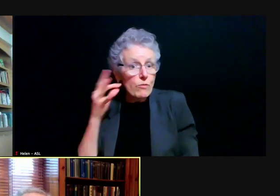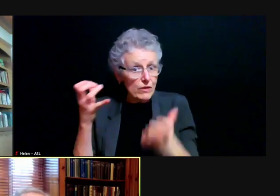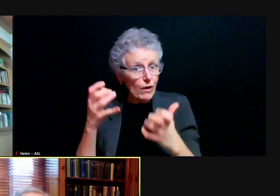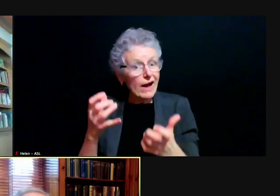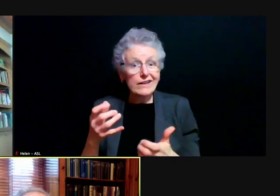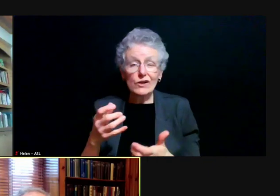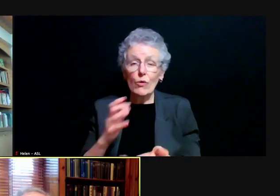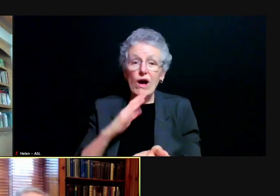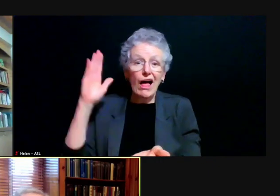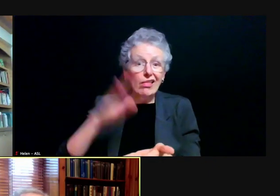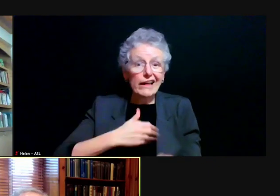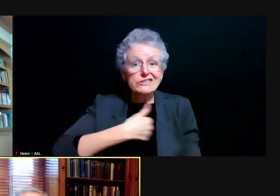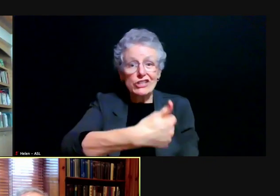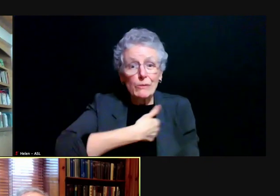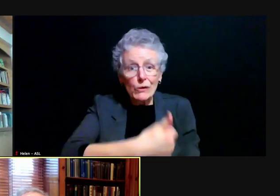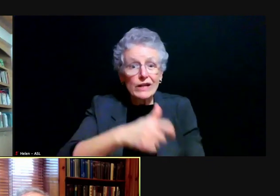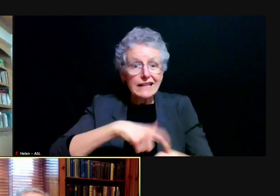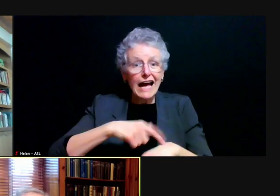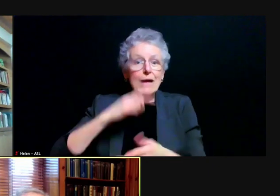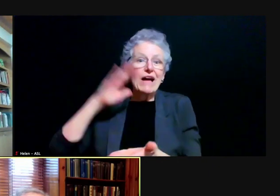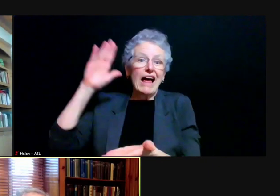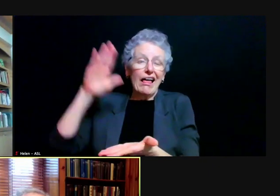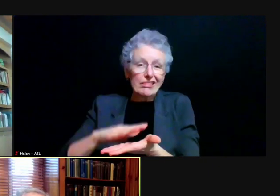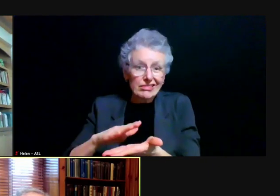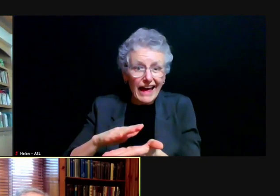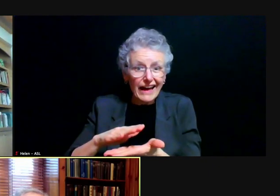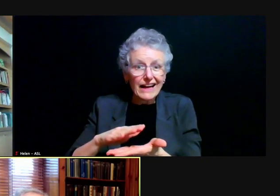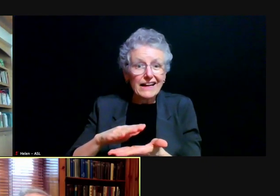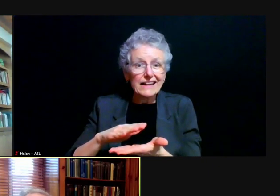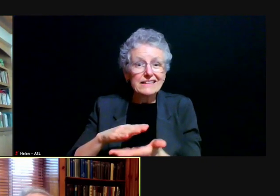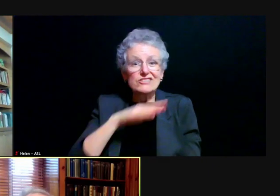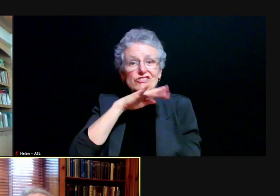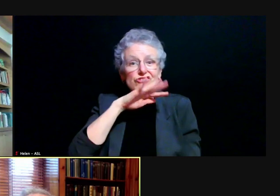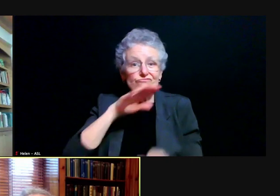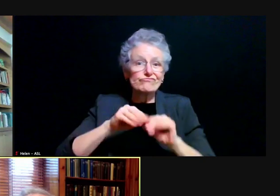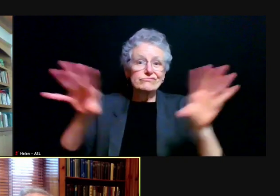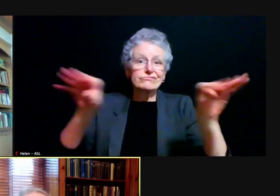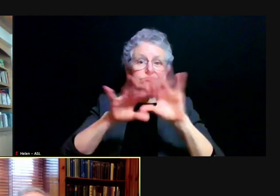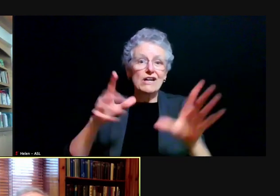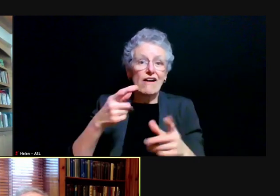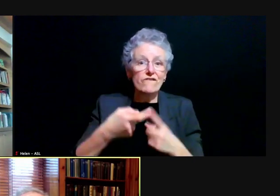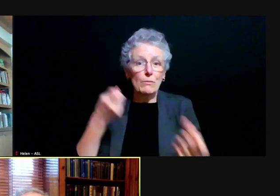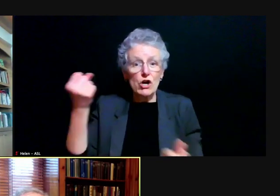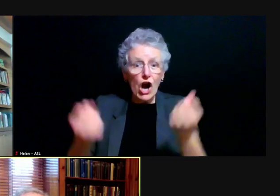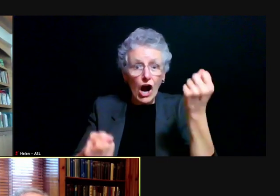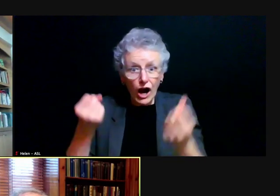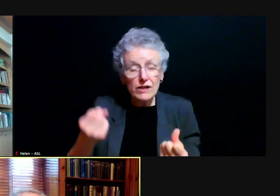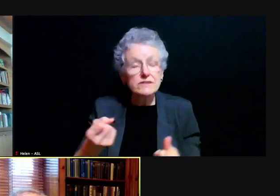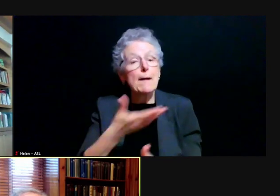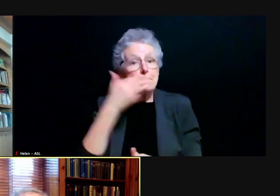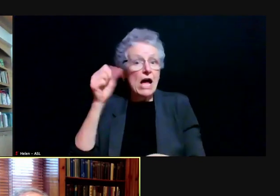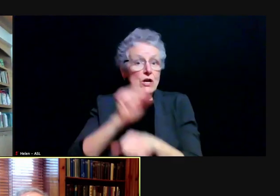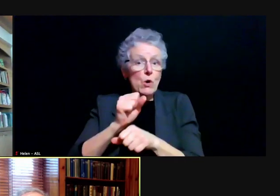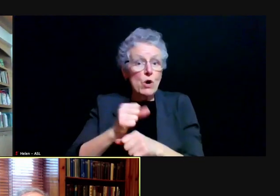improves our carbon footprint. I think a lot of people think they have a much better work-life balance when they can work a couple of days a week from home.